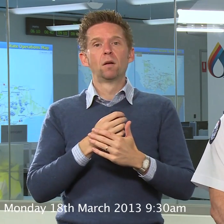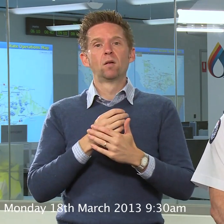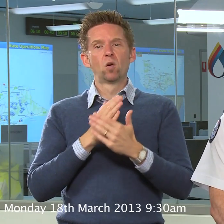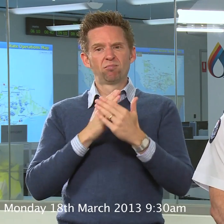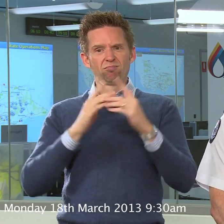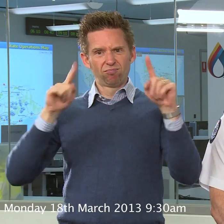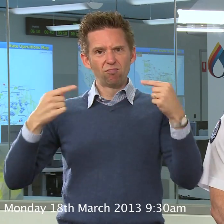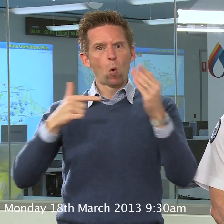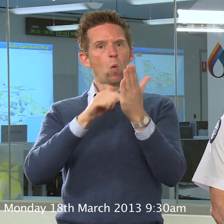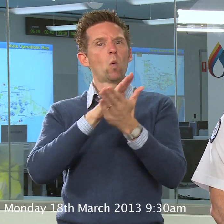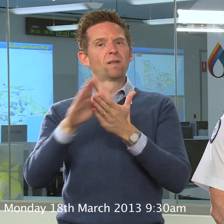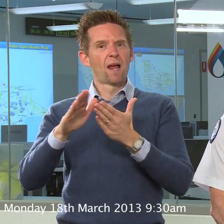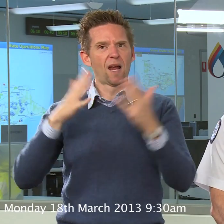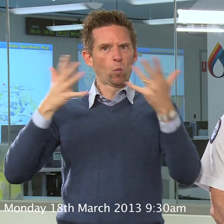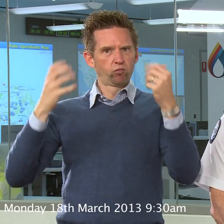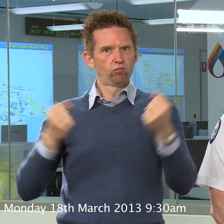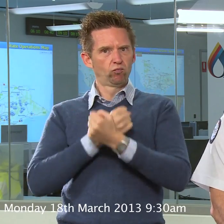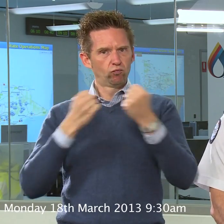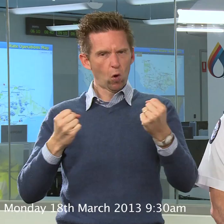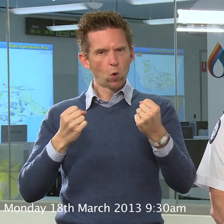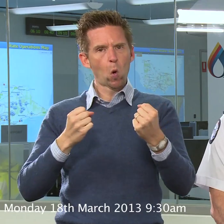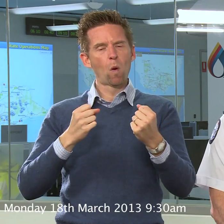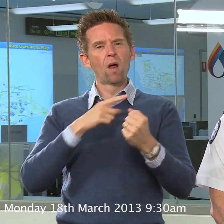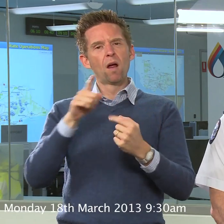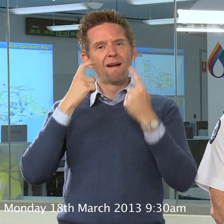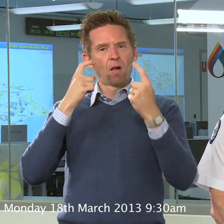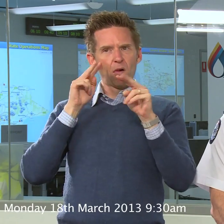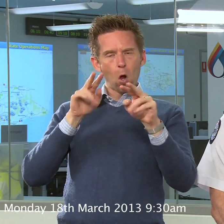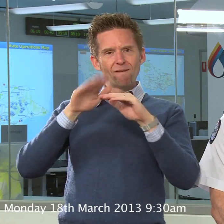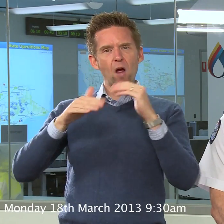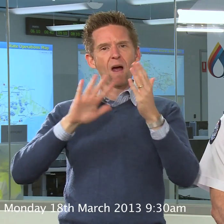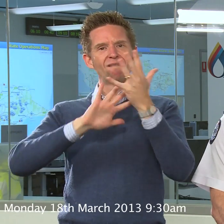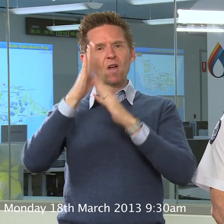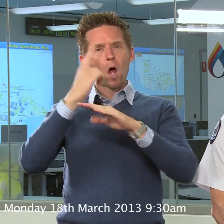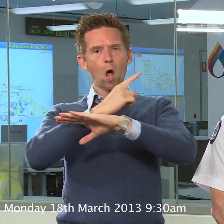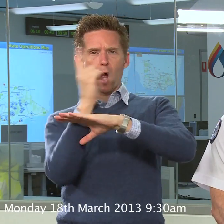So, I think the key thing to stay tuned into this week is the fire danger rating for Wednesday and Thursday.